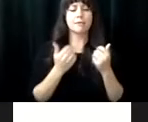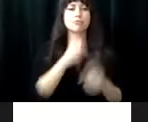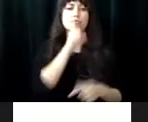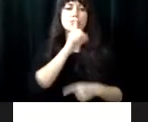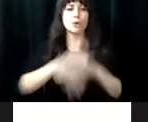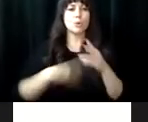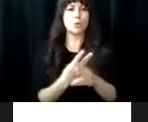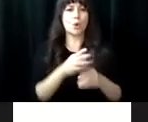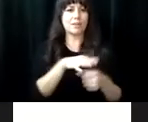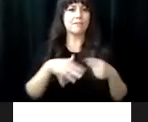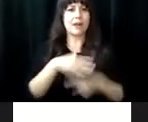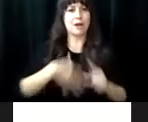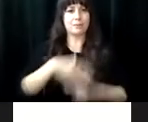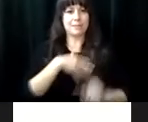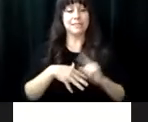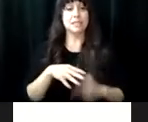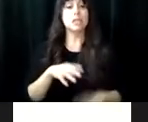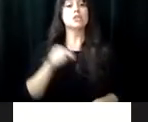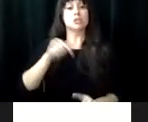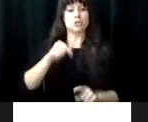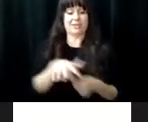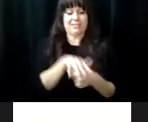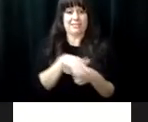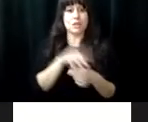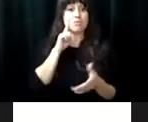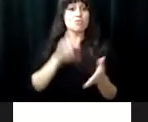students to thrive in real world environments.